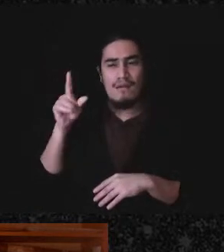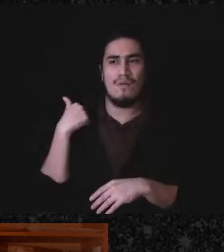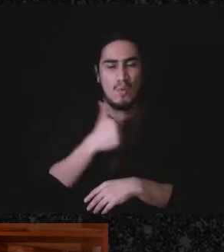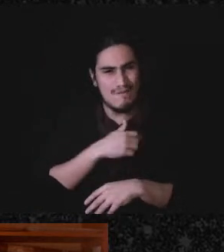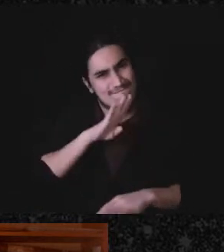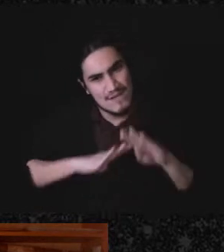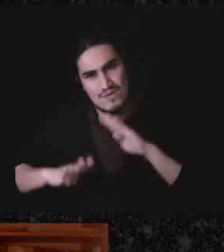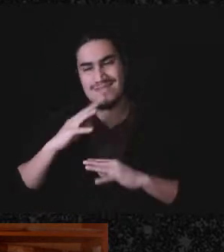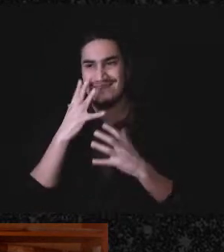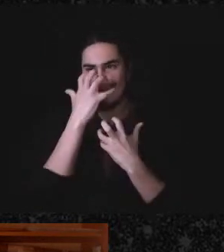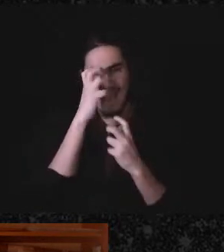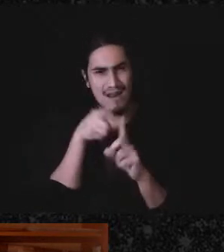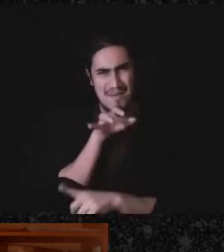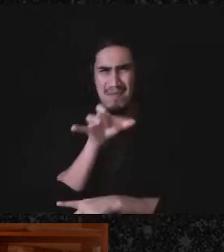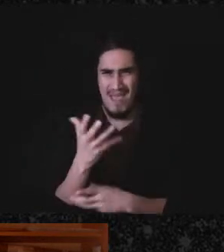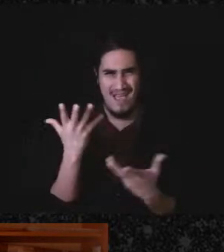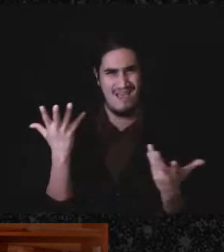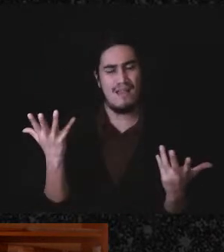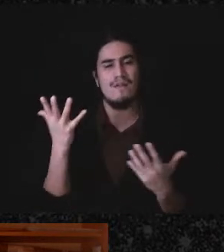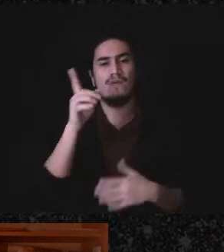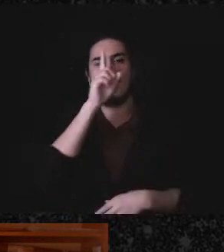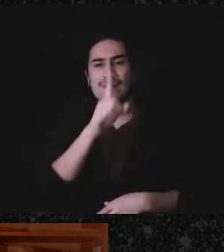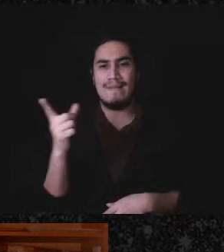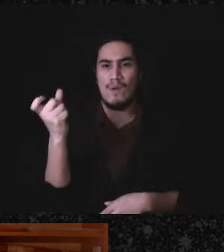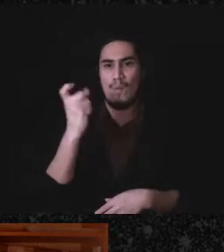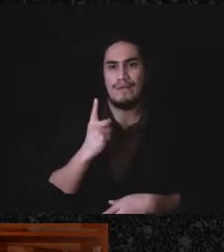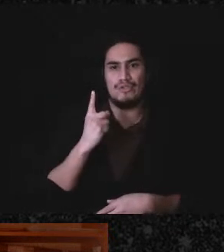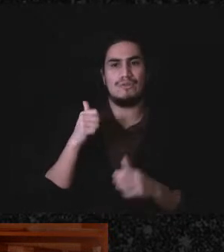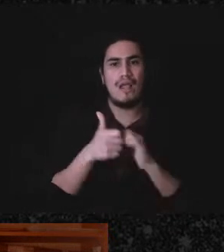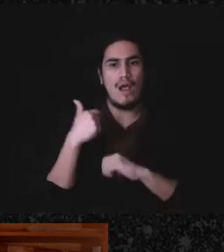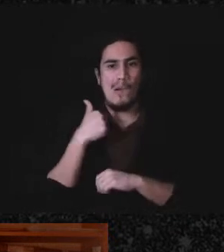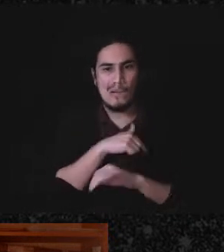and the question is just, like with everything else we're dealing with, like how are we gonna